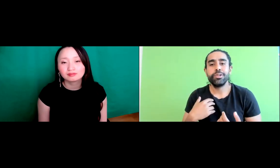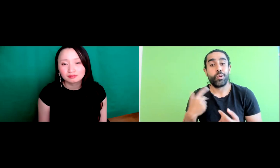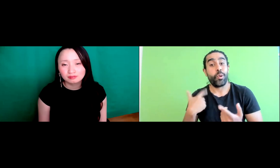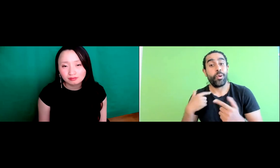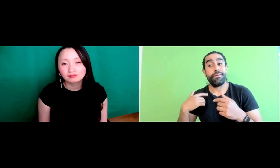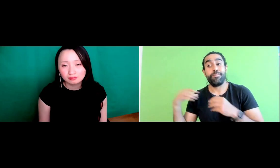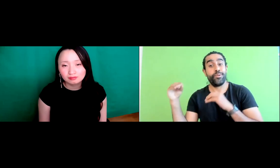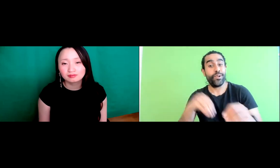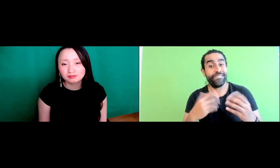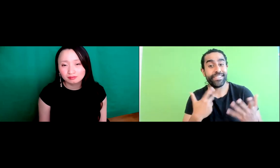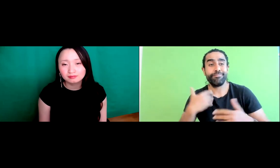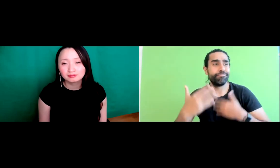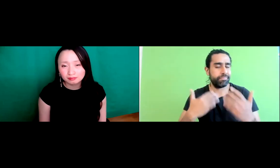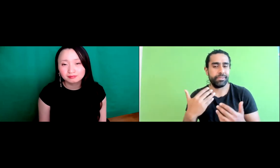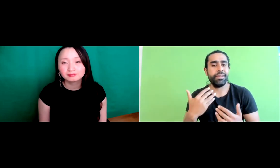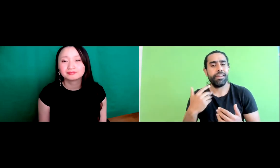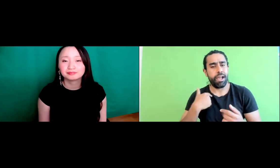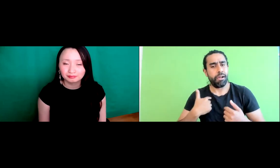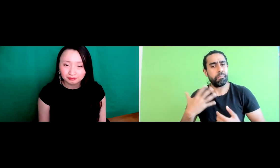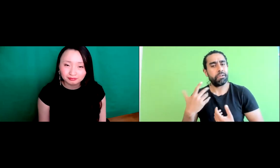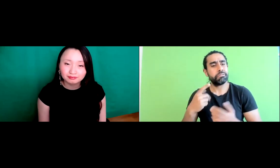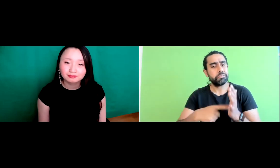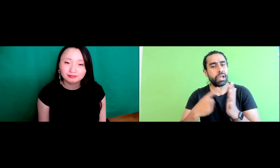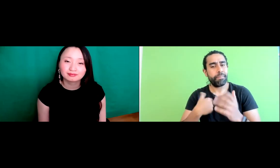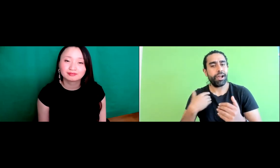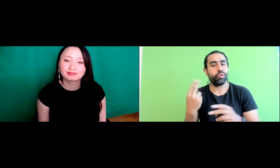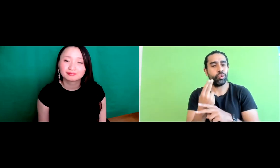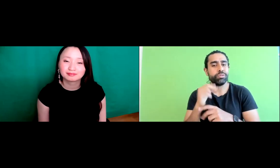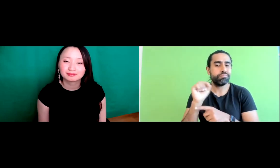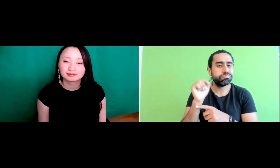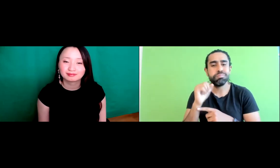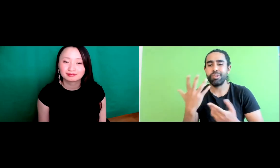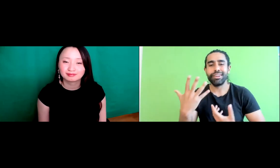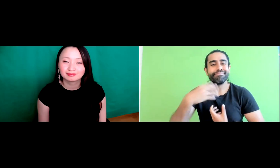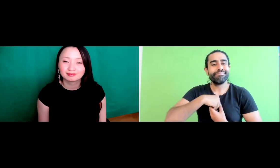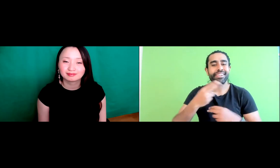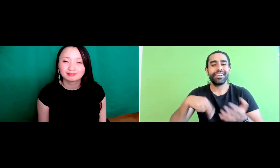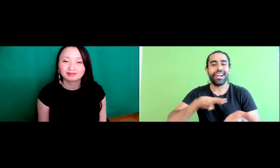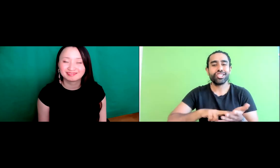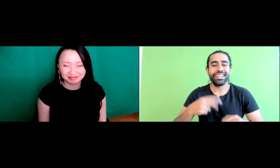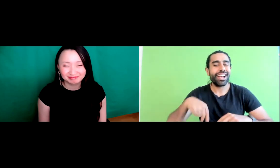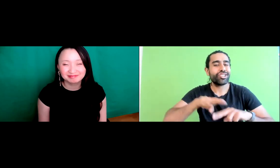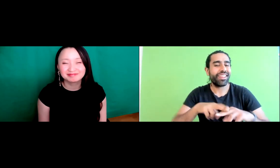no. You just naturally grew up with these. So when I moved to America.